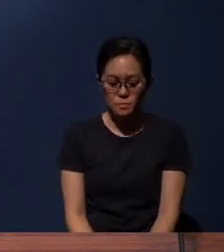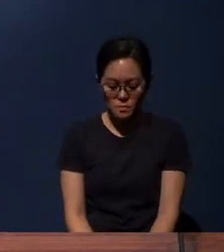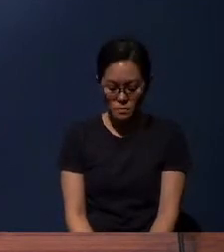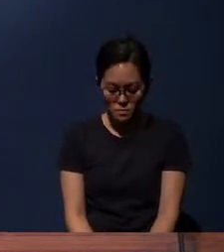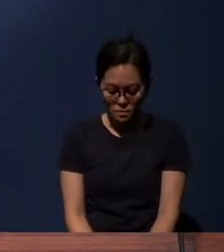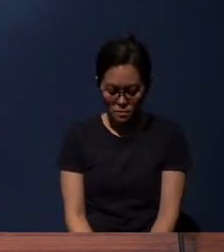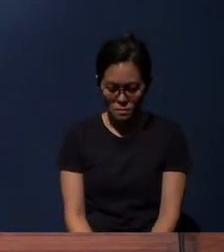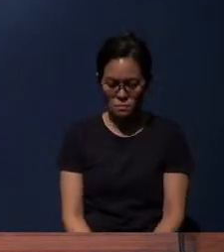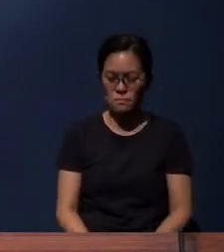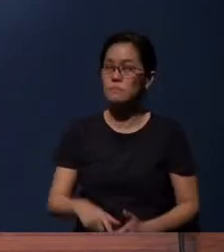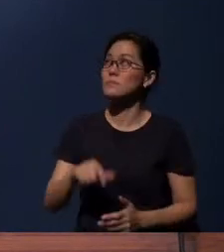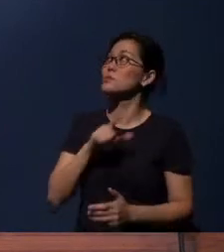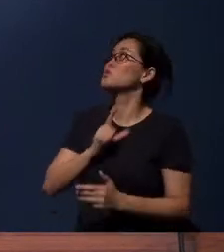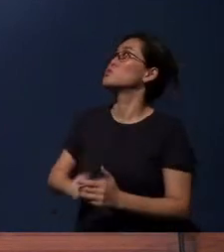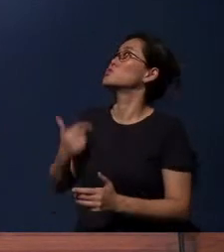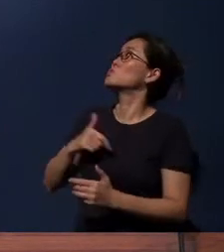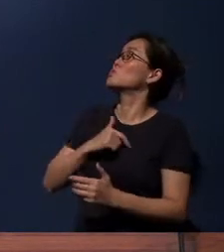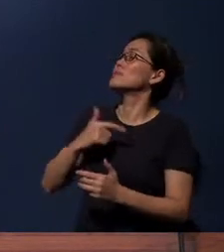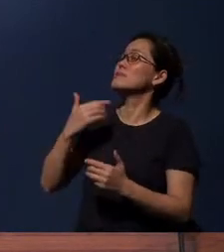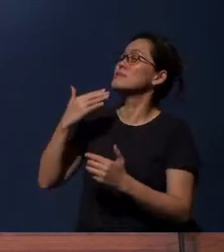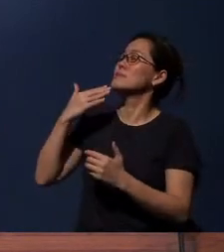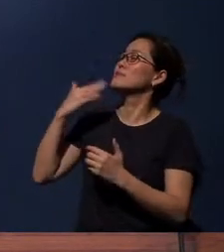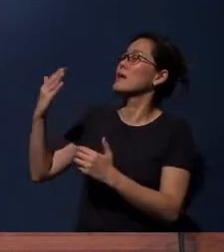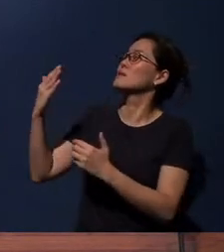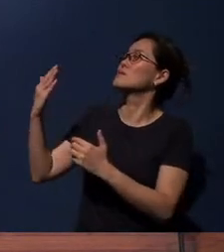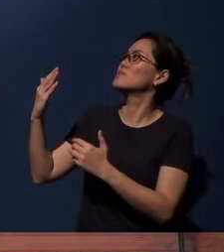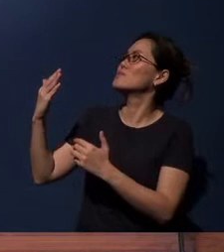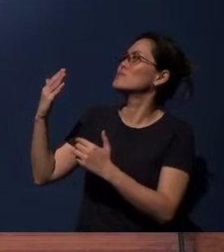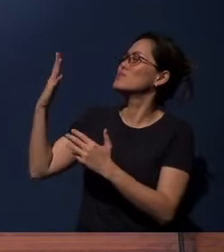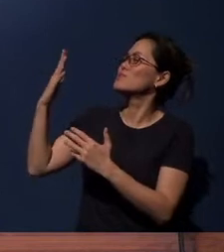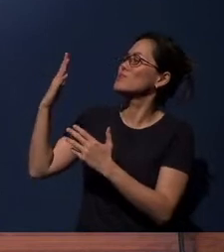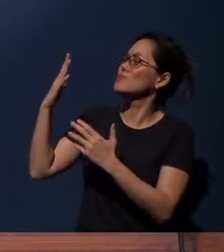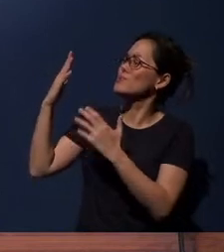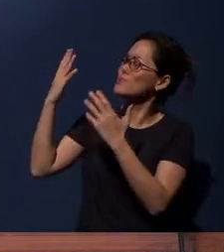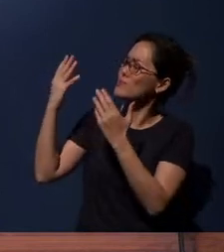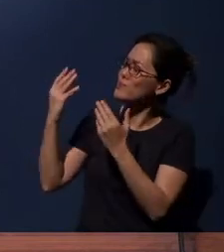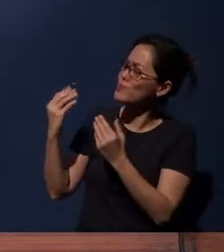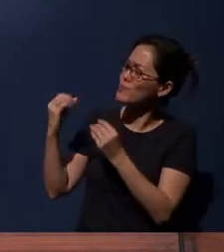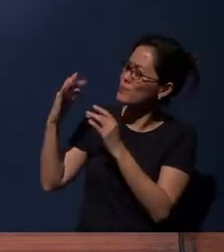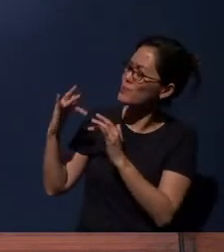Lord, we thank You for Your great and tender mercies towards us